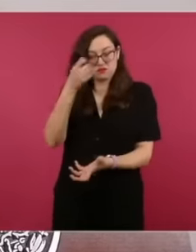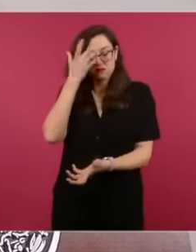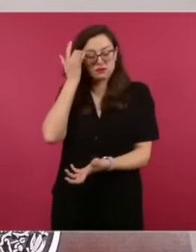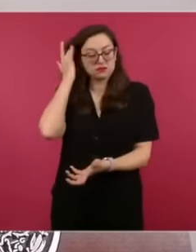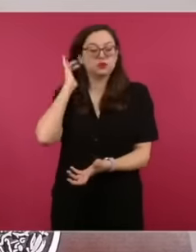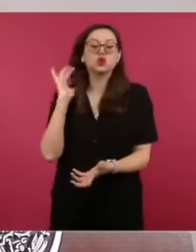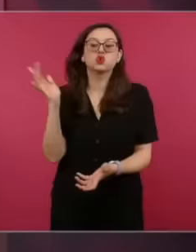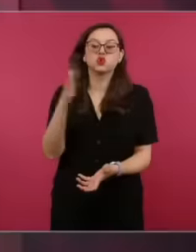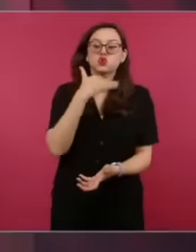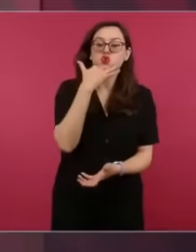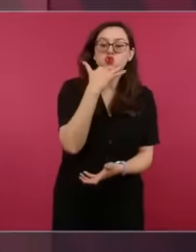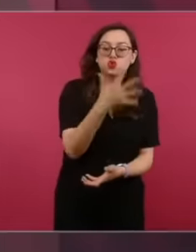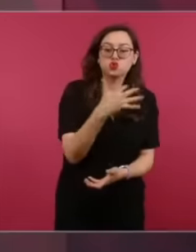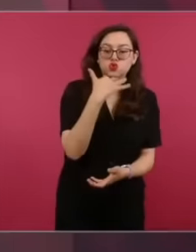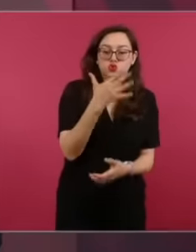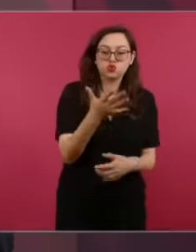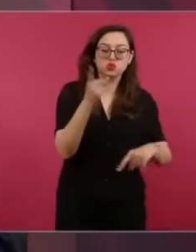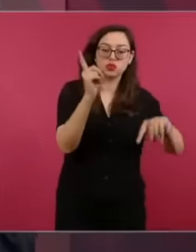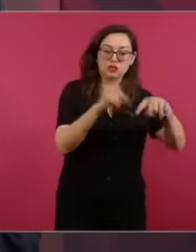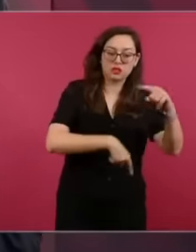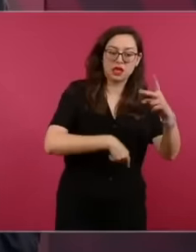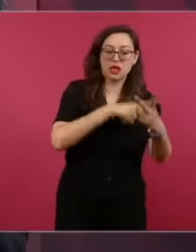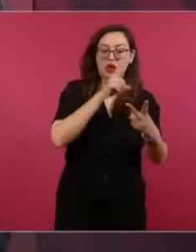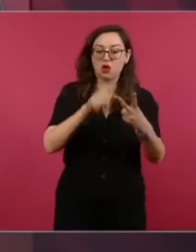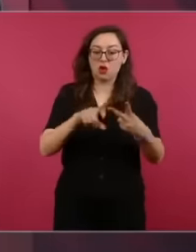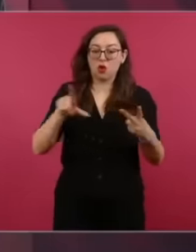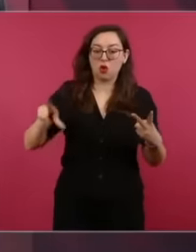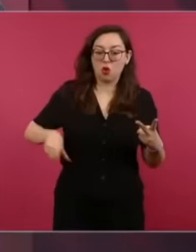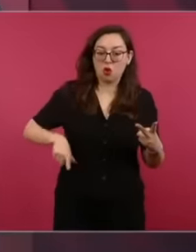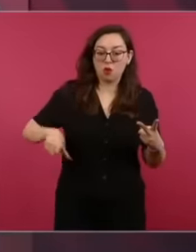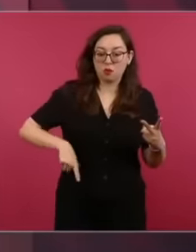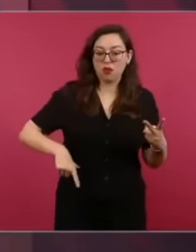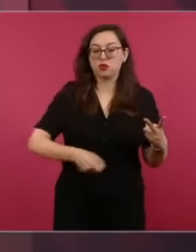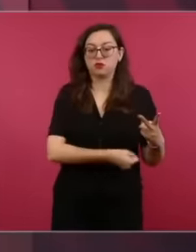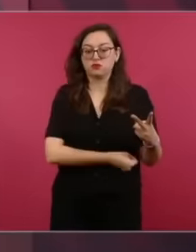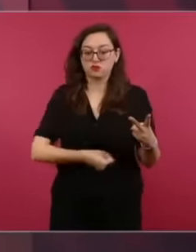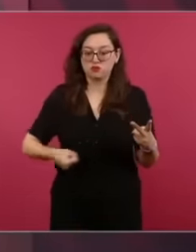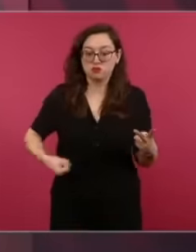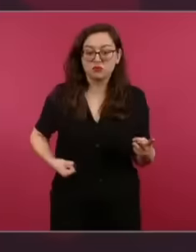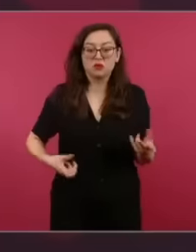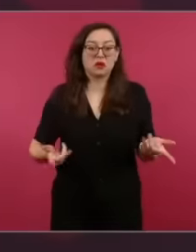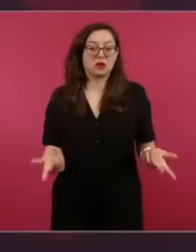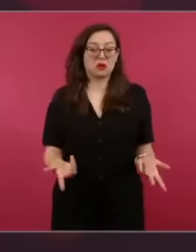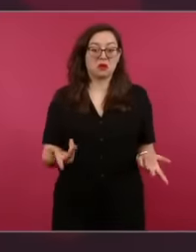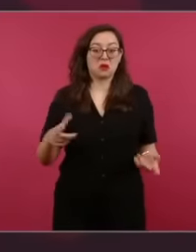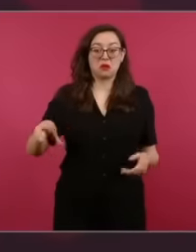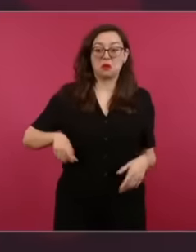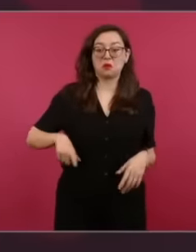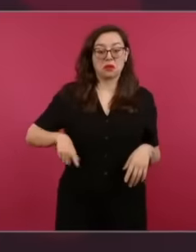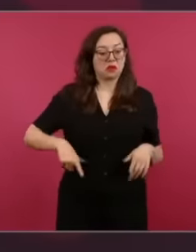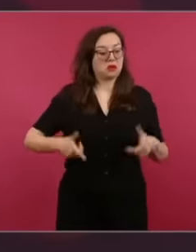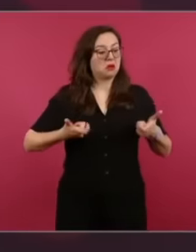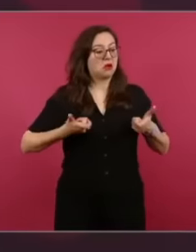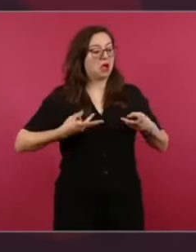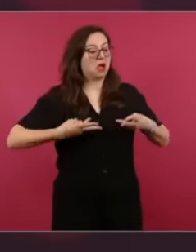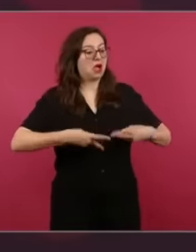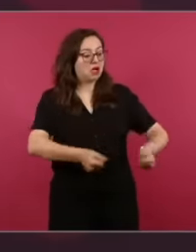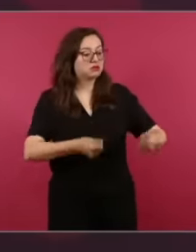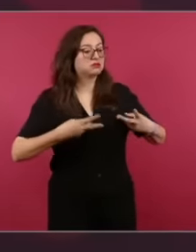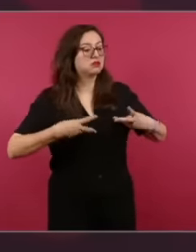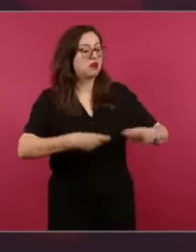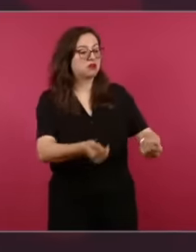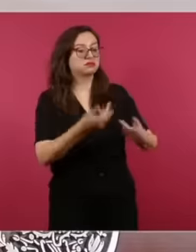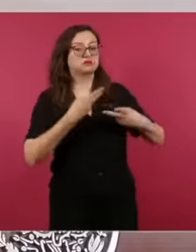to create an austere government because a rich government cannot work with poor people. I am already